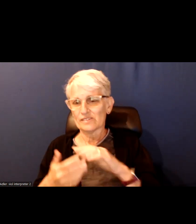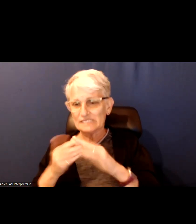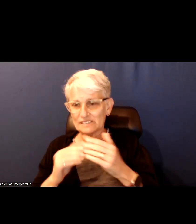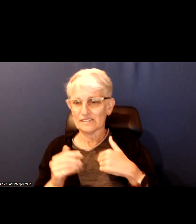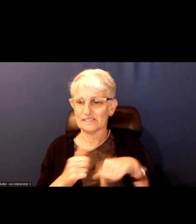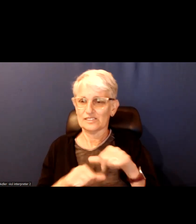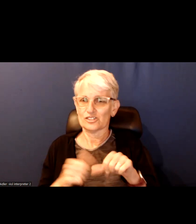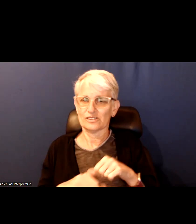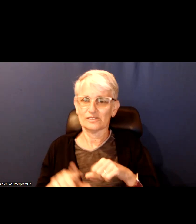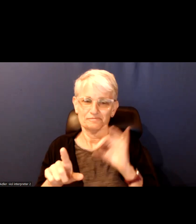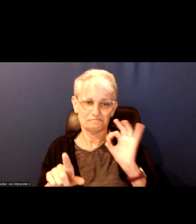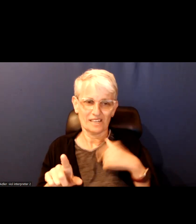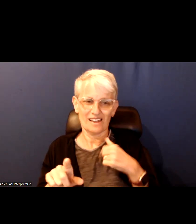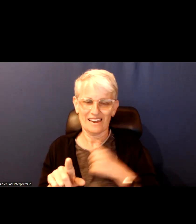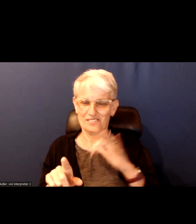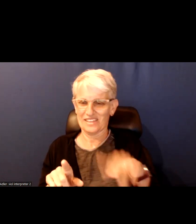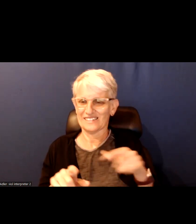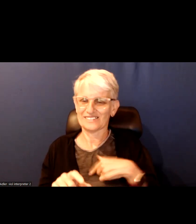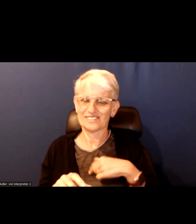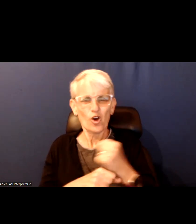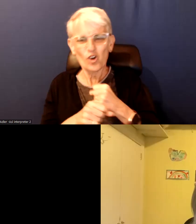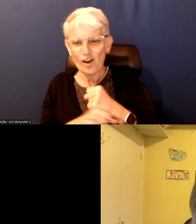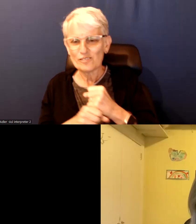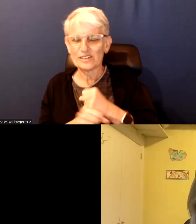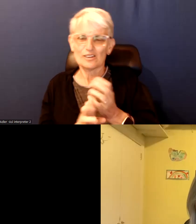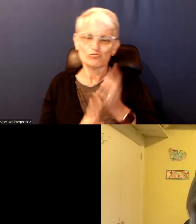That is great I love the idea grab a coffee and wait in line with your friends.